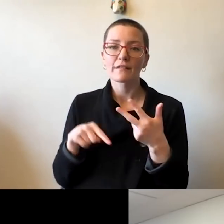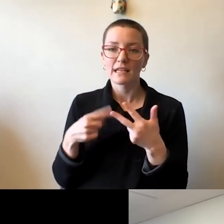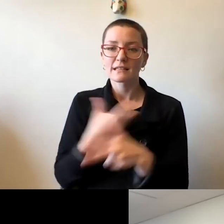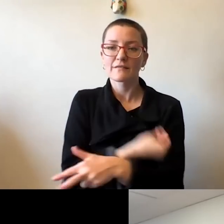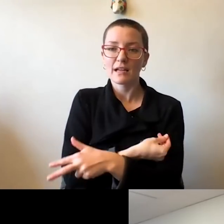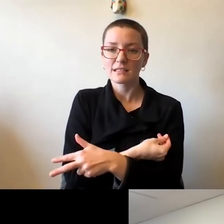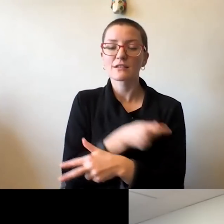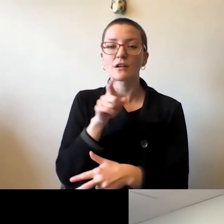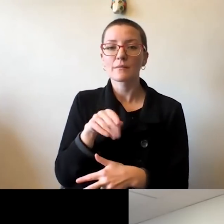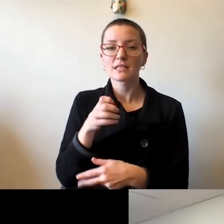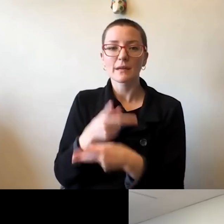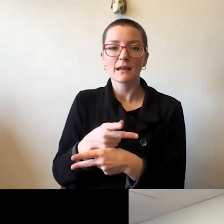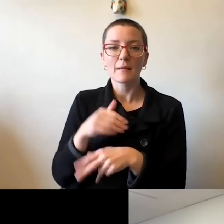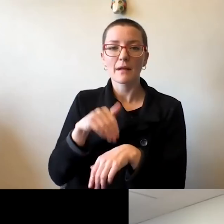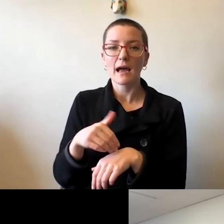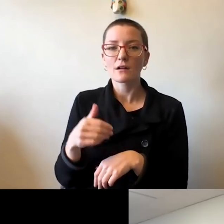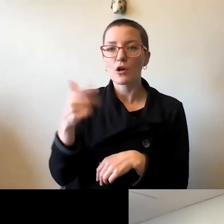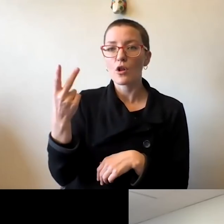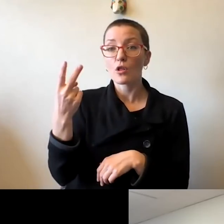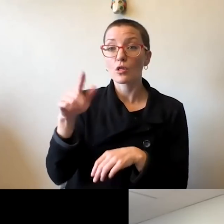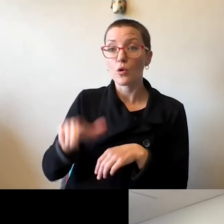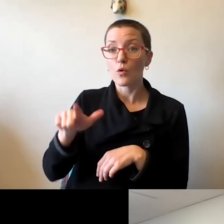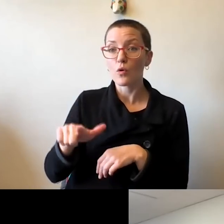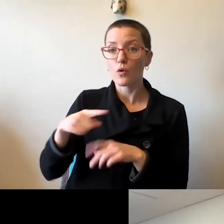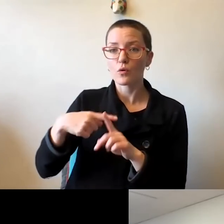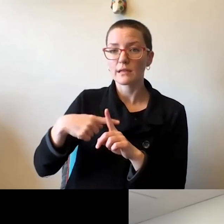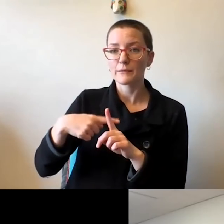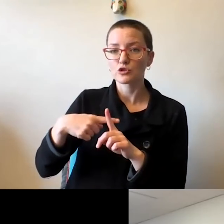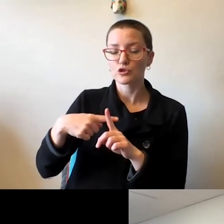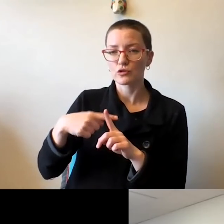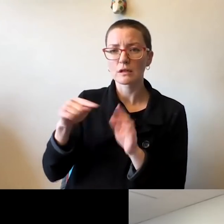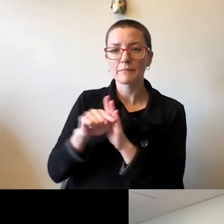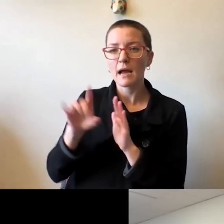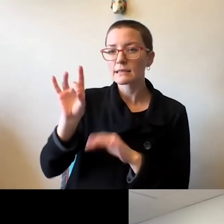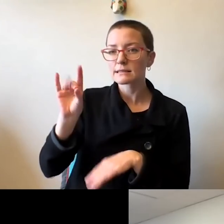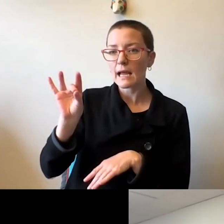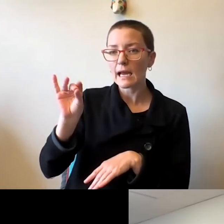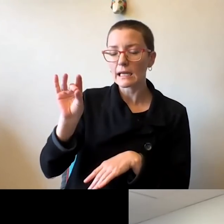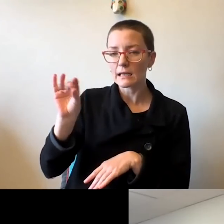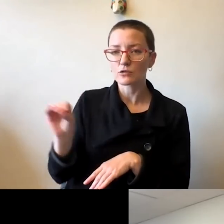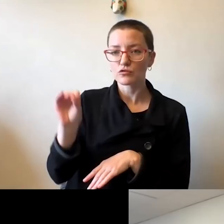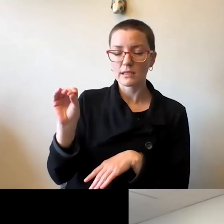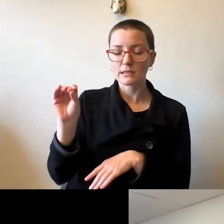to be kept at a very low temperature, in the minus-80 kind of environment, at least minus 70.